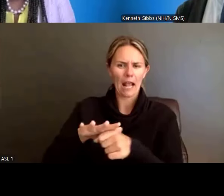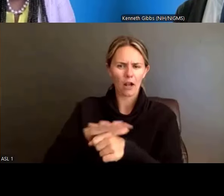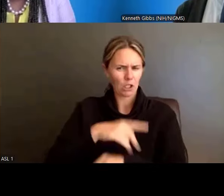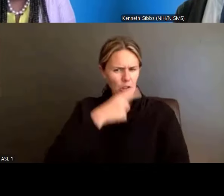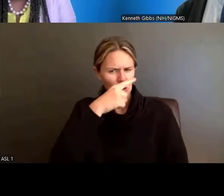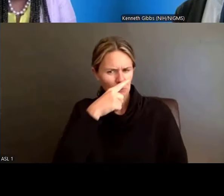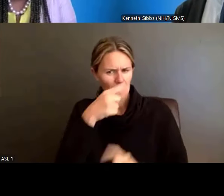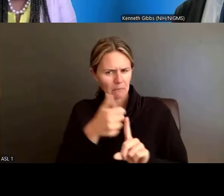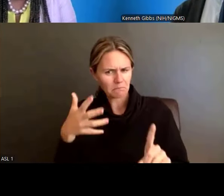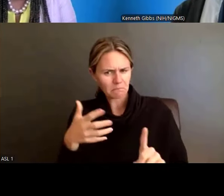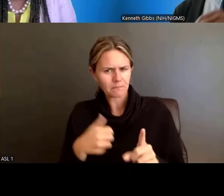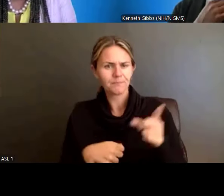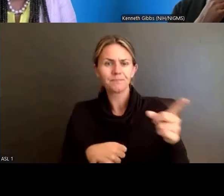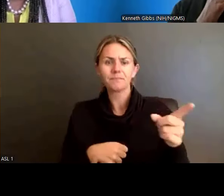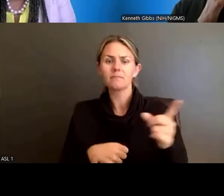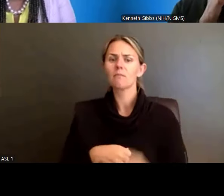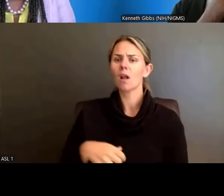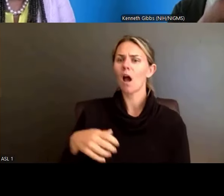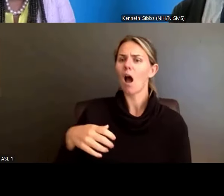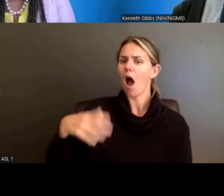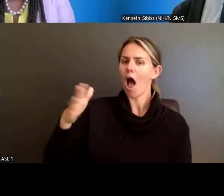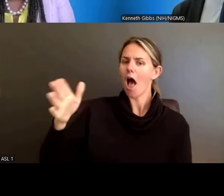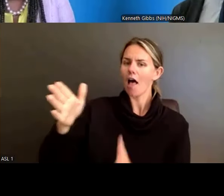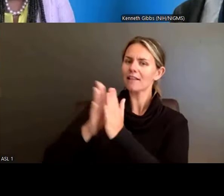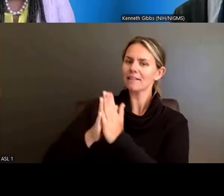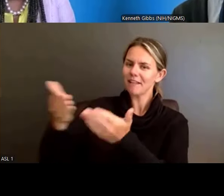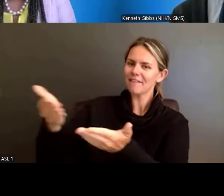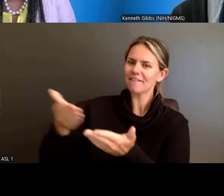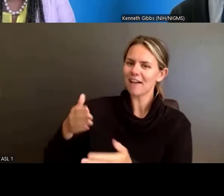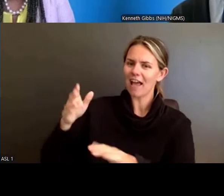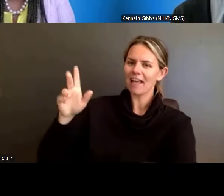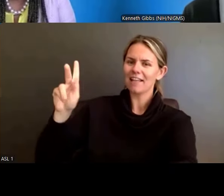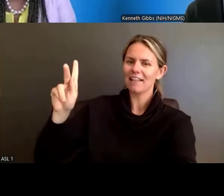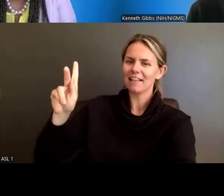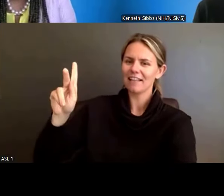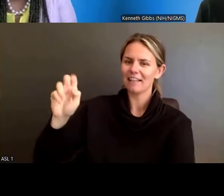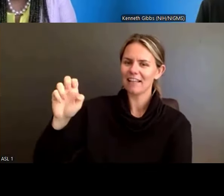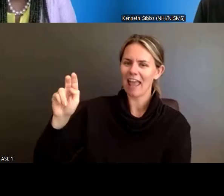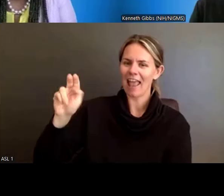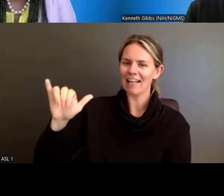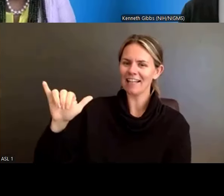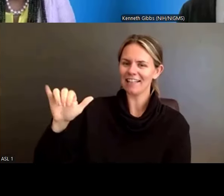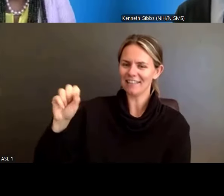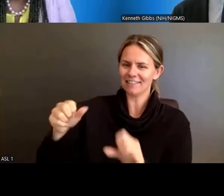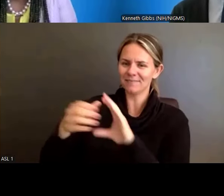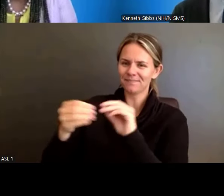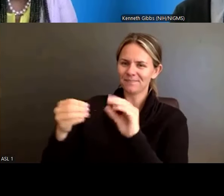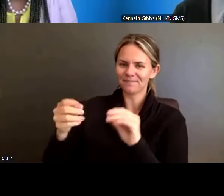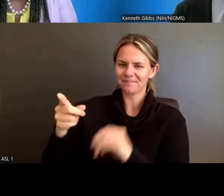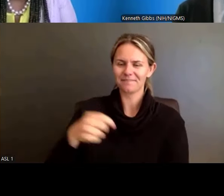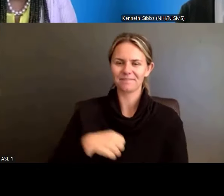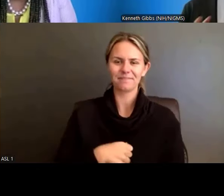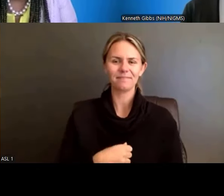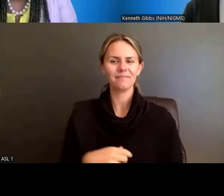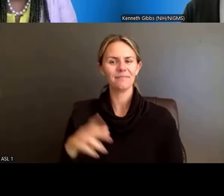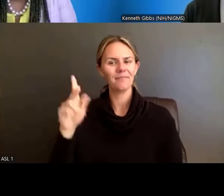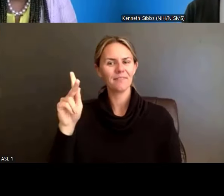Dr. Ericka Boone: I want to invite Kenny to start off on that one. Dr. Kenneth Gibbs: Thank you so much. And again, we're seeing some things in the Chat -- we know there's an evolving landscape,